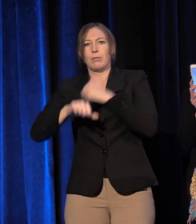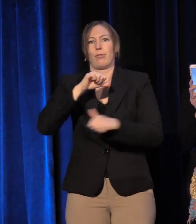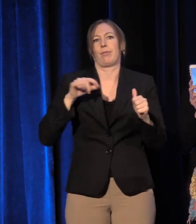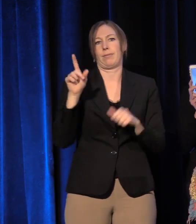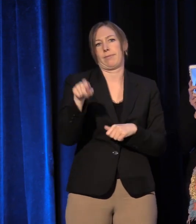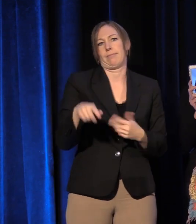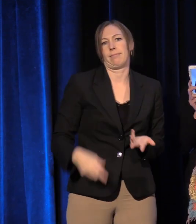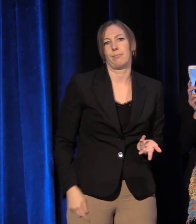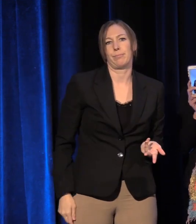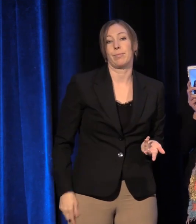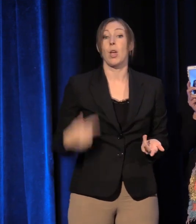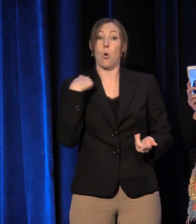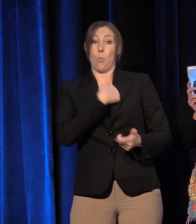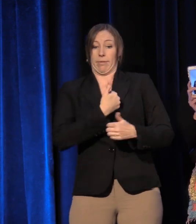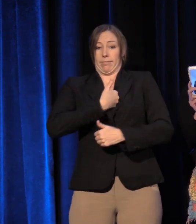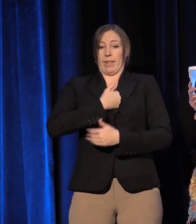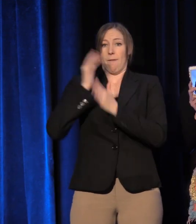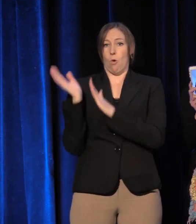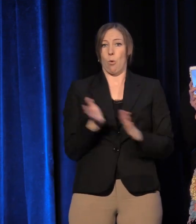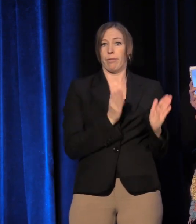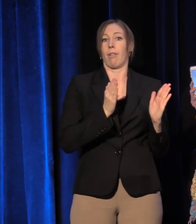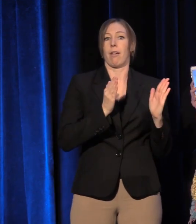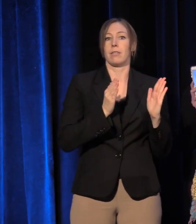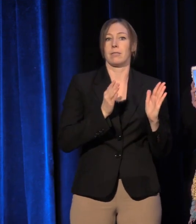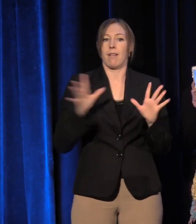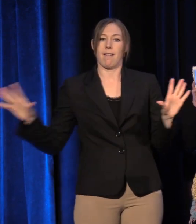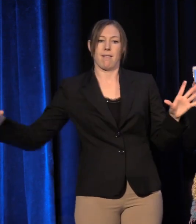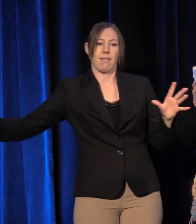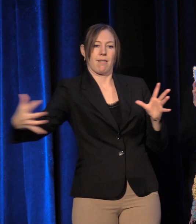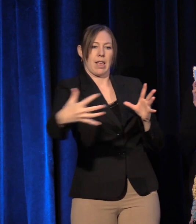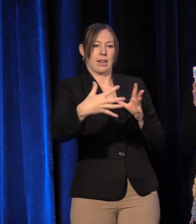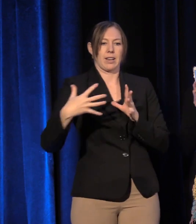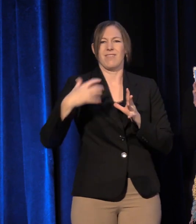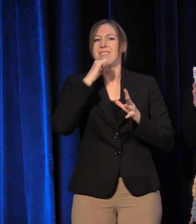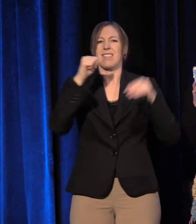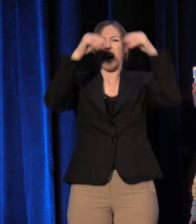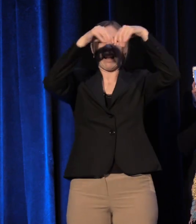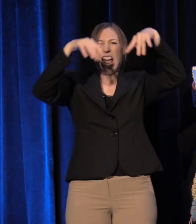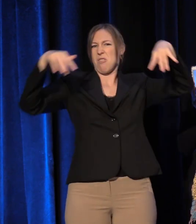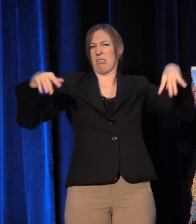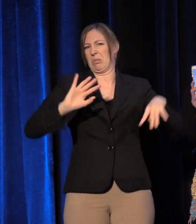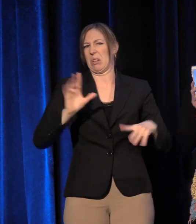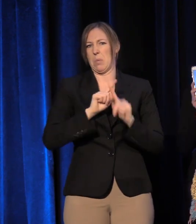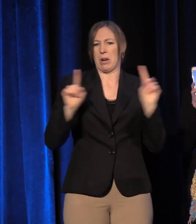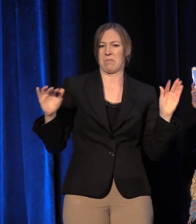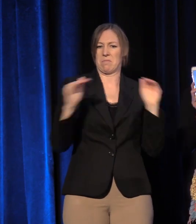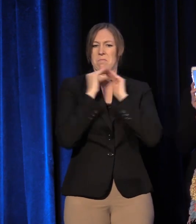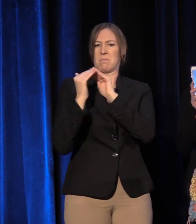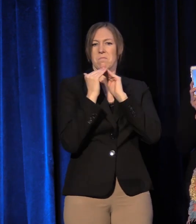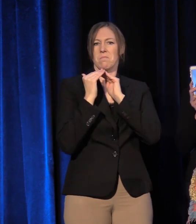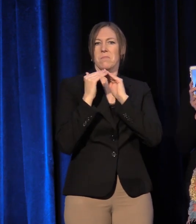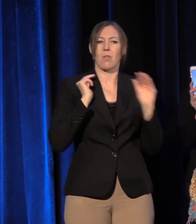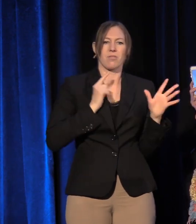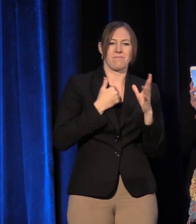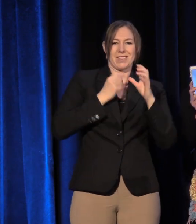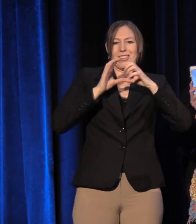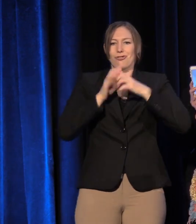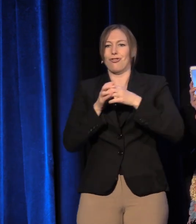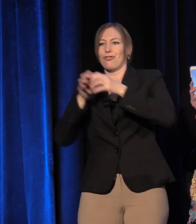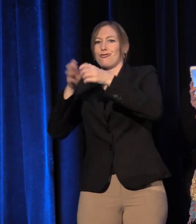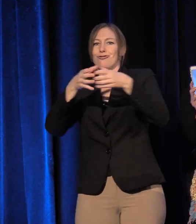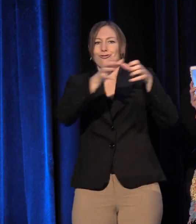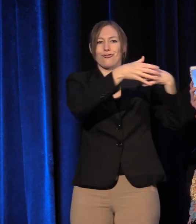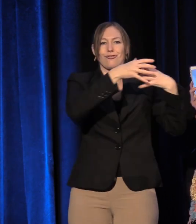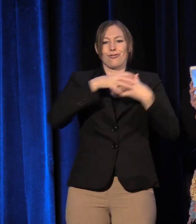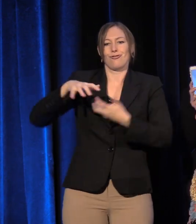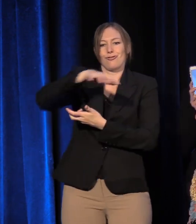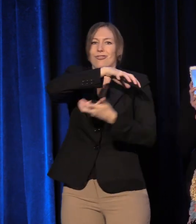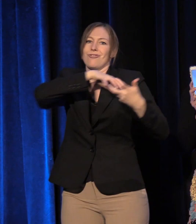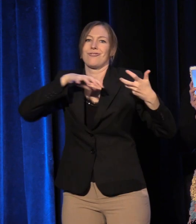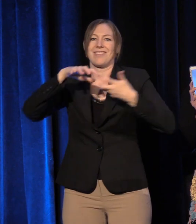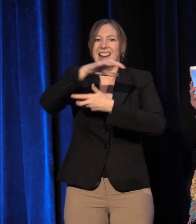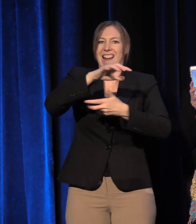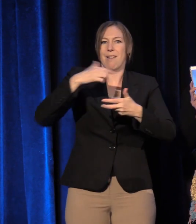We are a self-organized, collective, non-hierarchical structure built on a series of concentric circles, and made up of people who raised their hands and showed up.